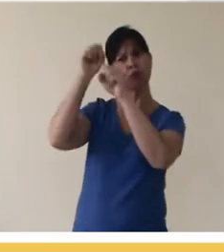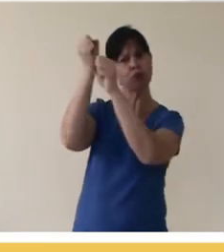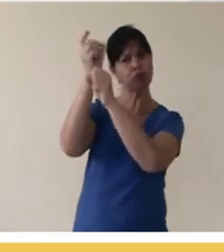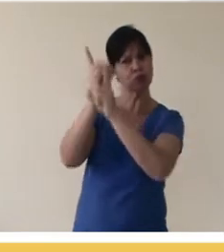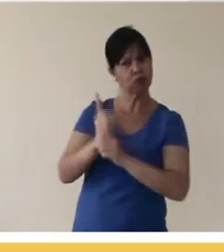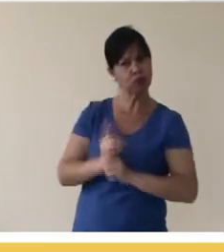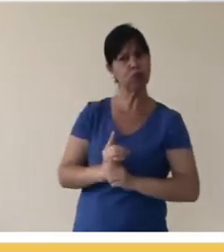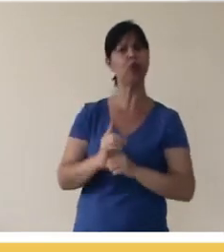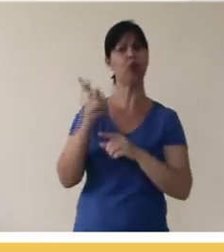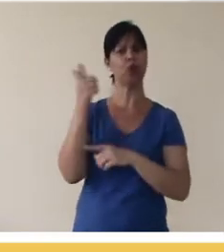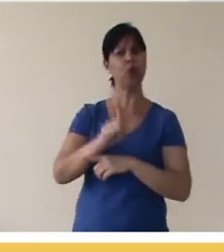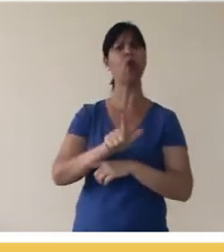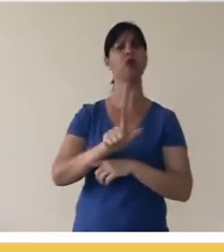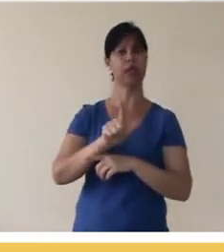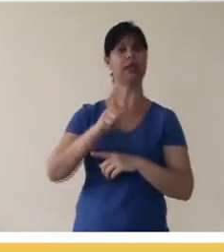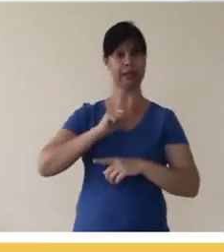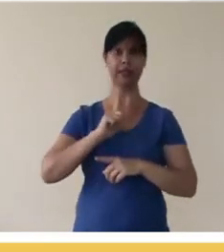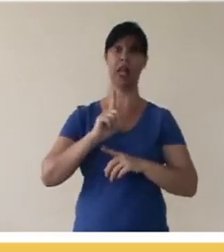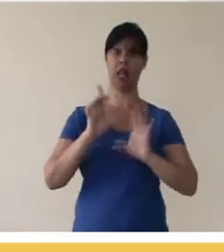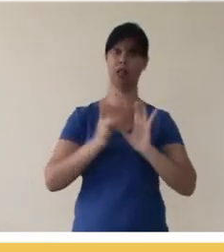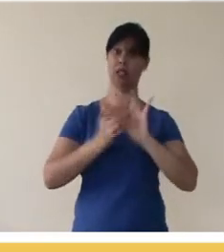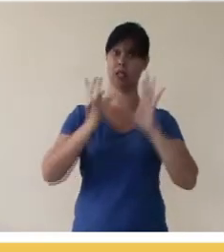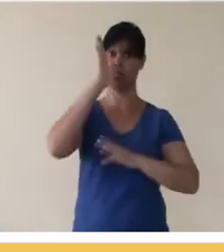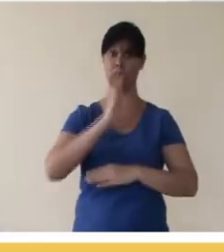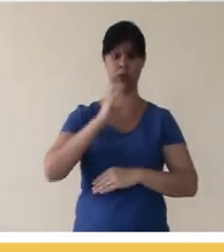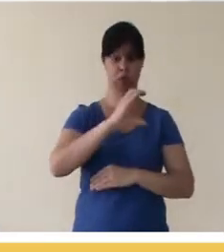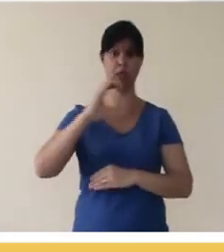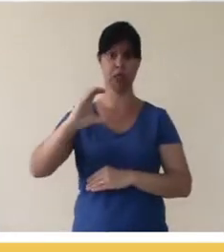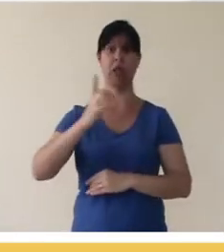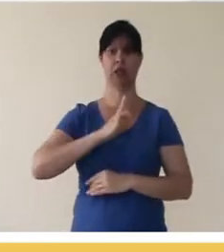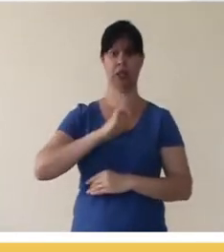looking for Creative Commons, or filtering for Creative Commons, but when you